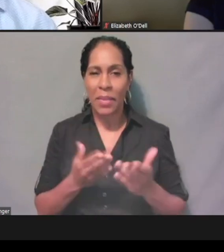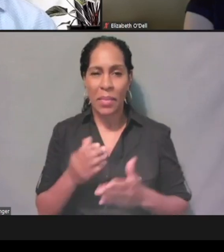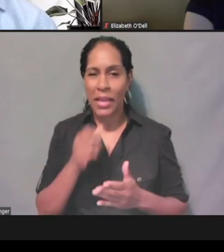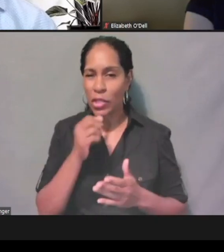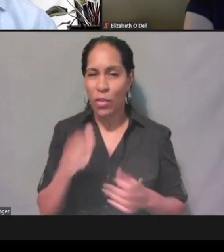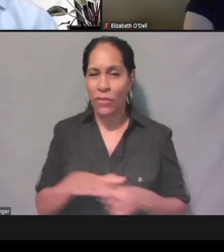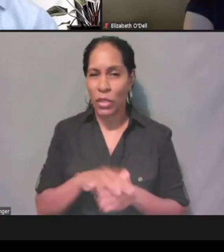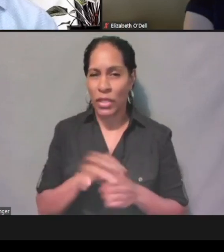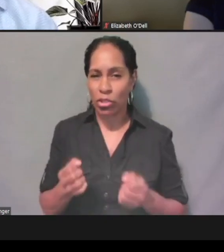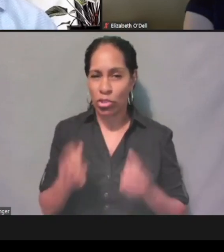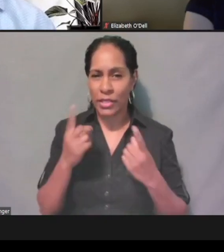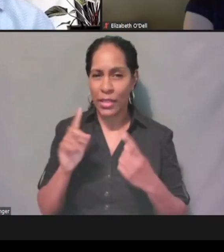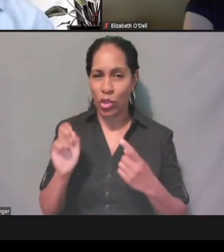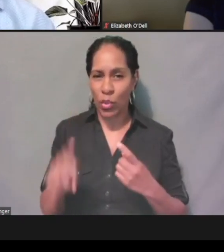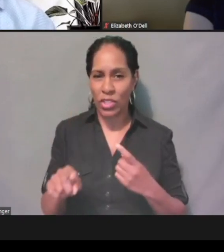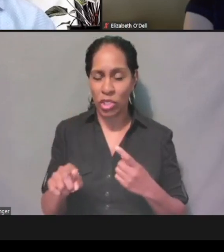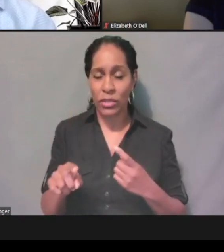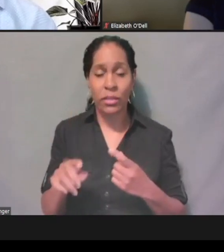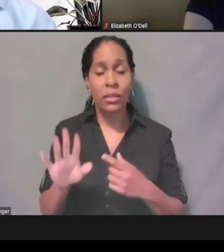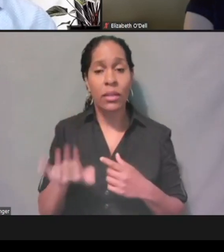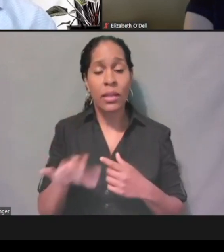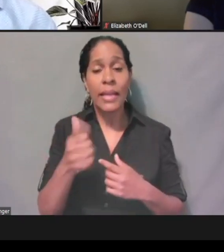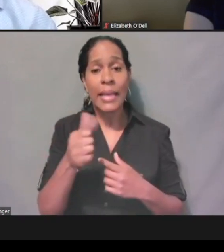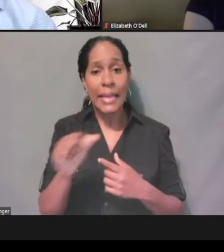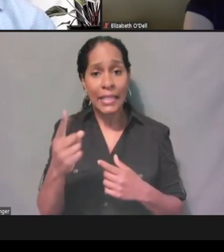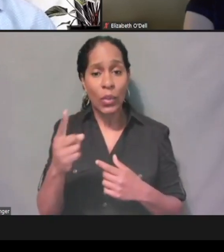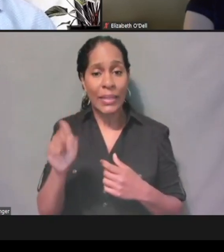So anyone can access the ePASS site, right?